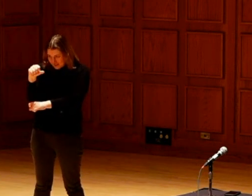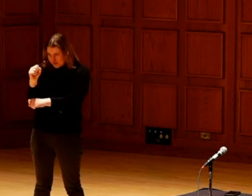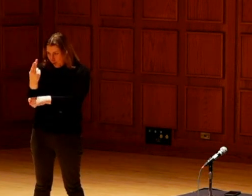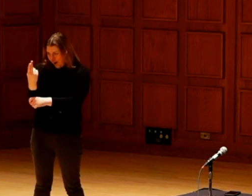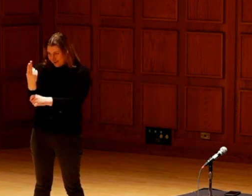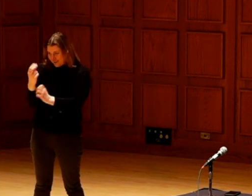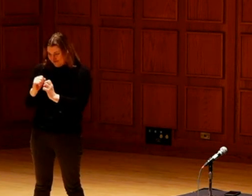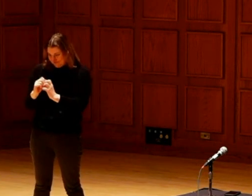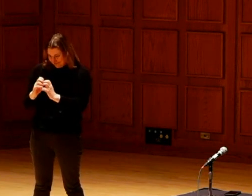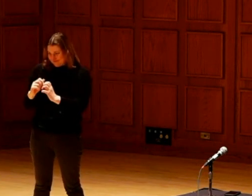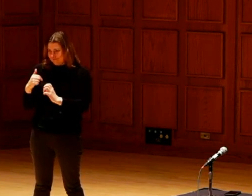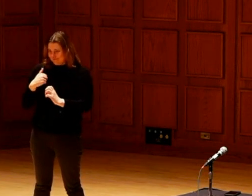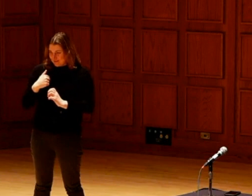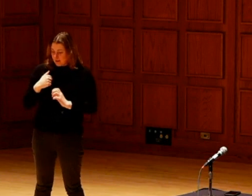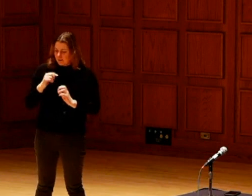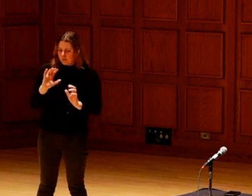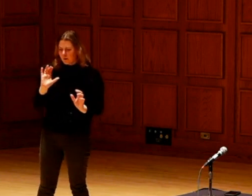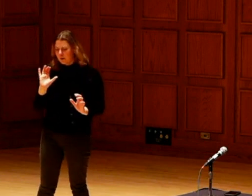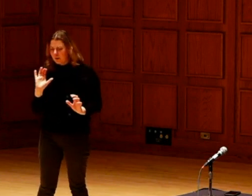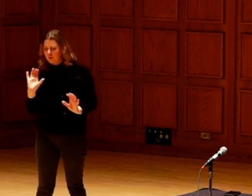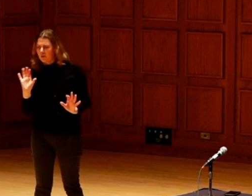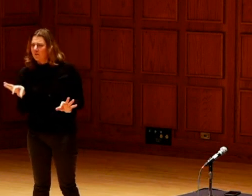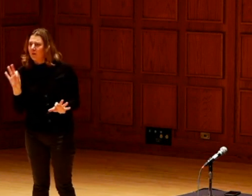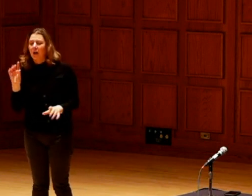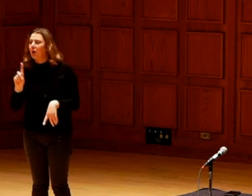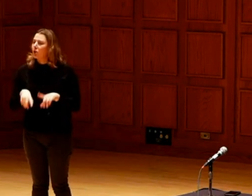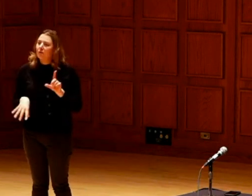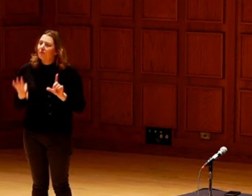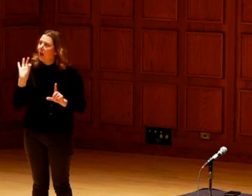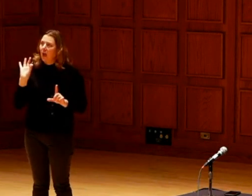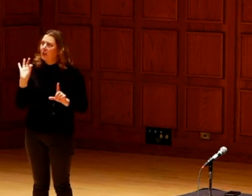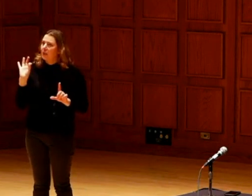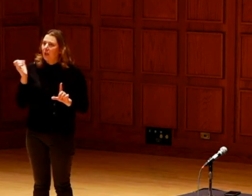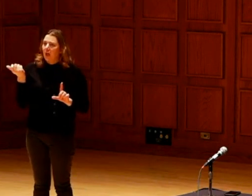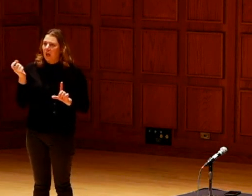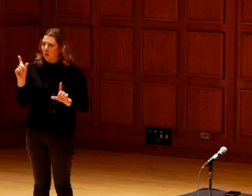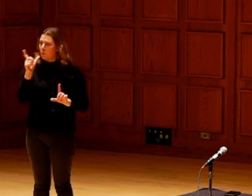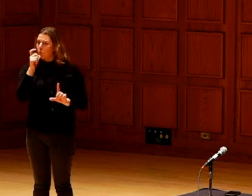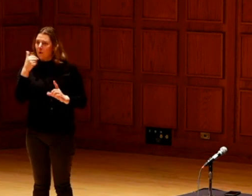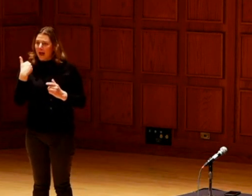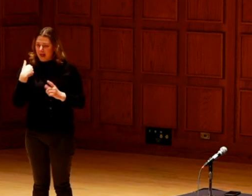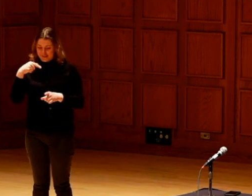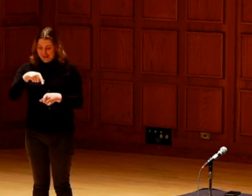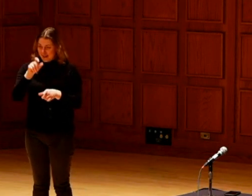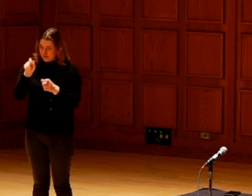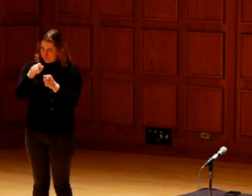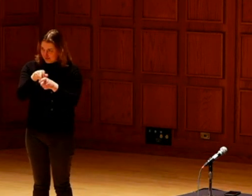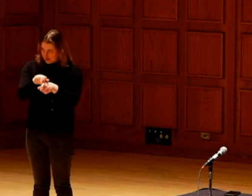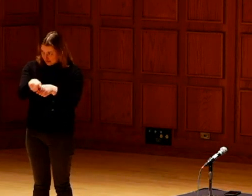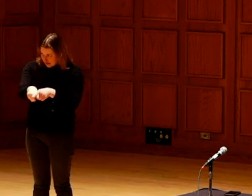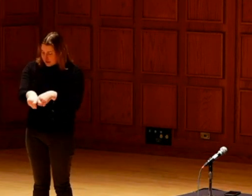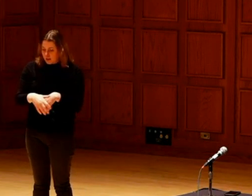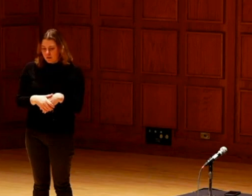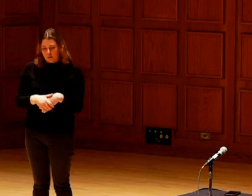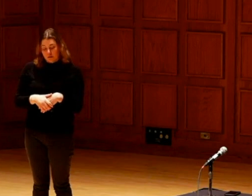It said Winnebago squash. I knew it was something my people had grown. I continued to look for it.